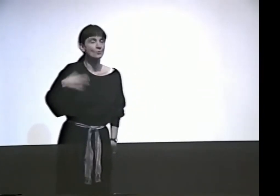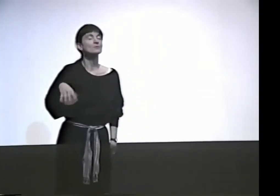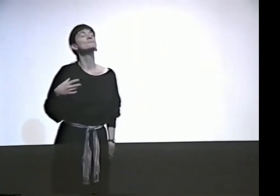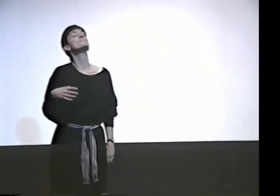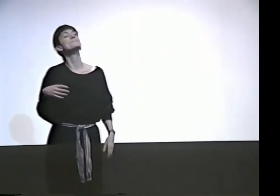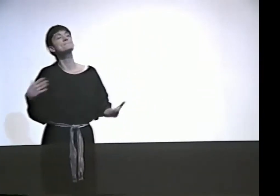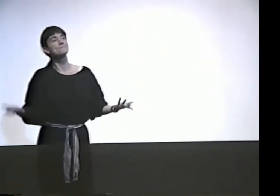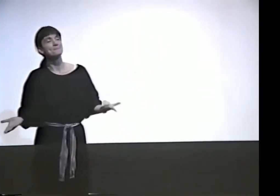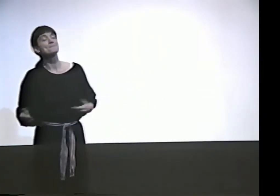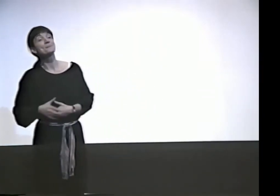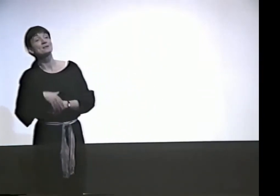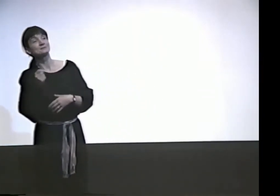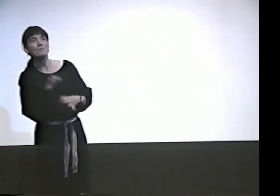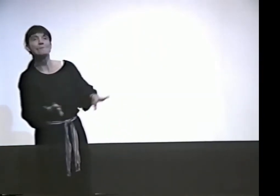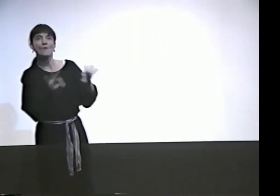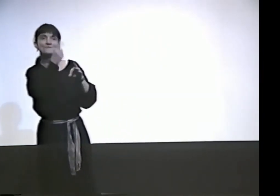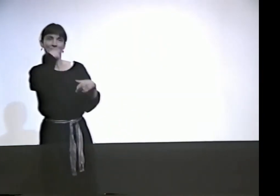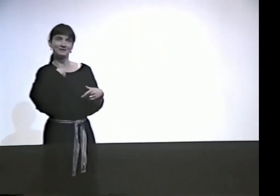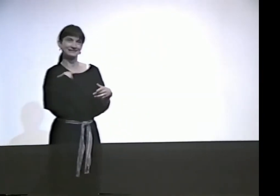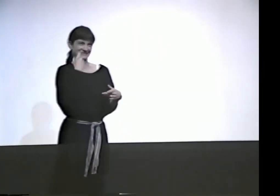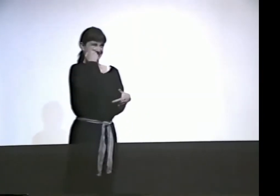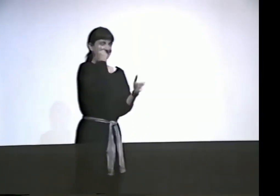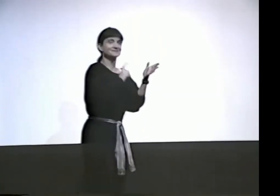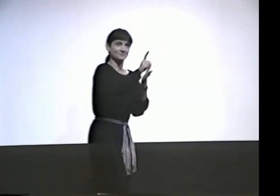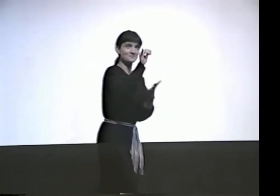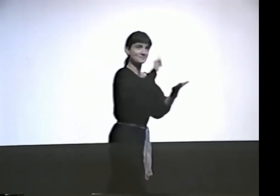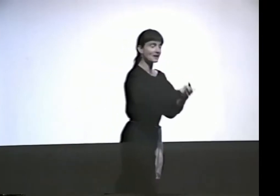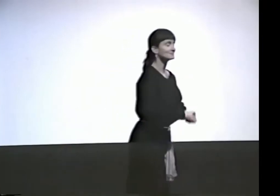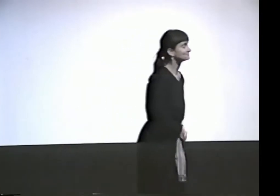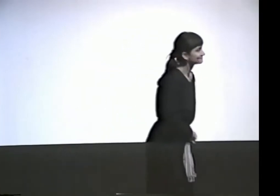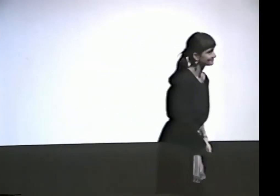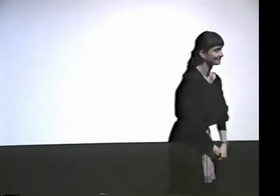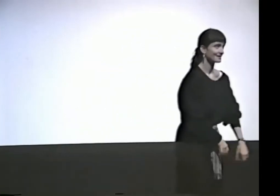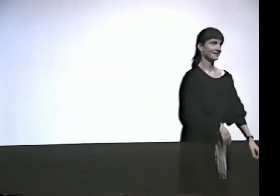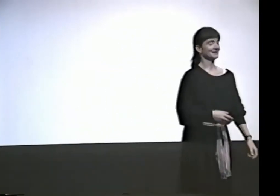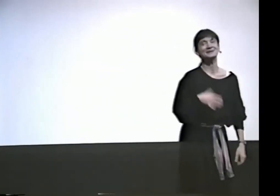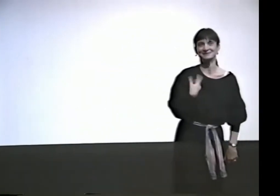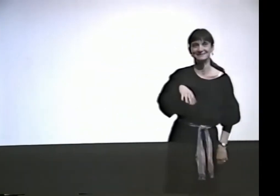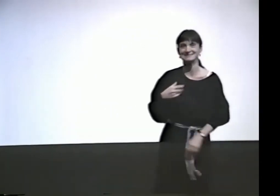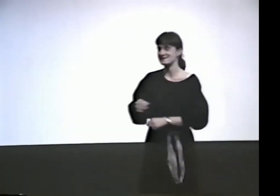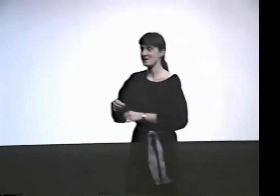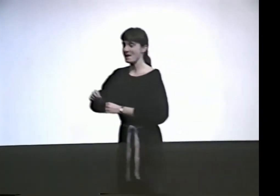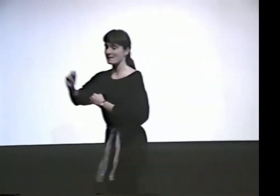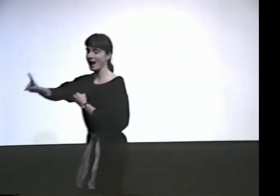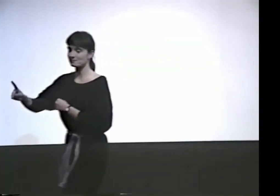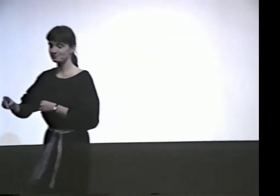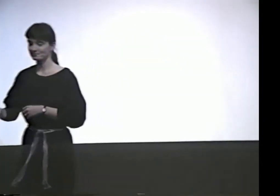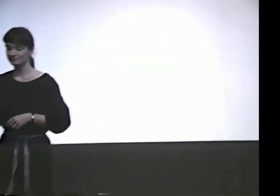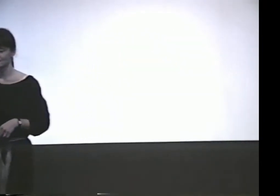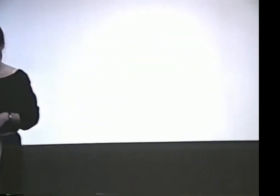THAT HEARING CULTURE, HEARING CHILDREN, COULD RELATE TO, AND I DEVELOPED THAT ONE.